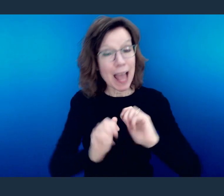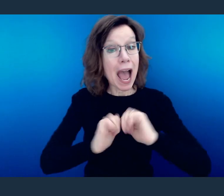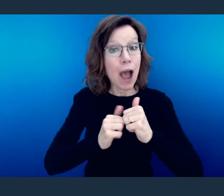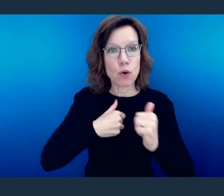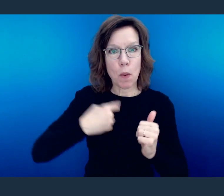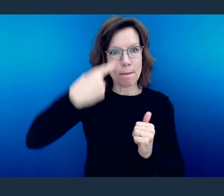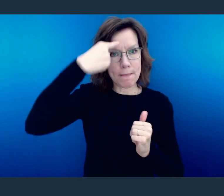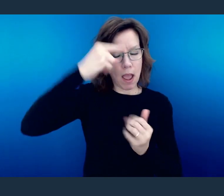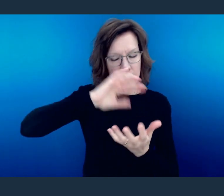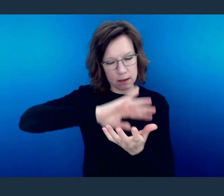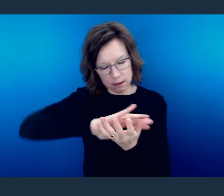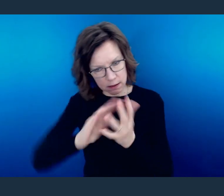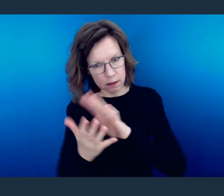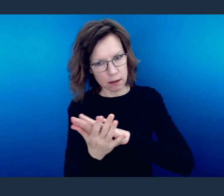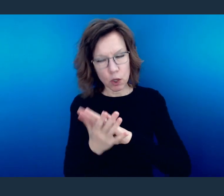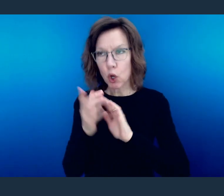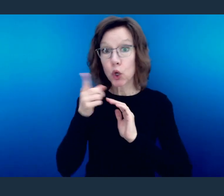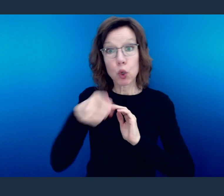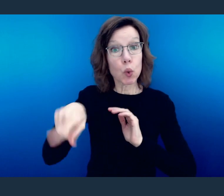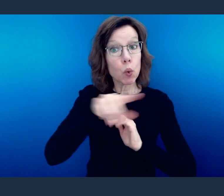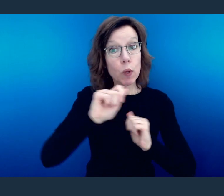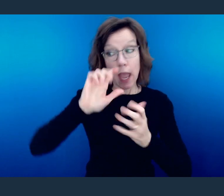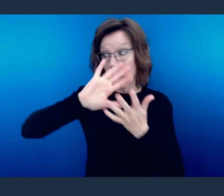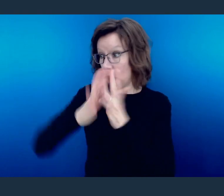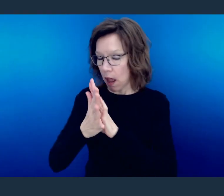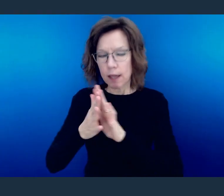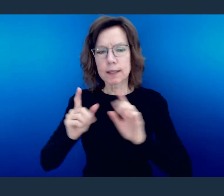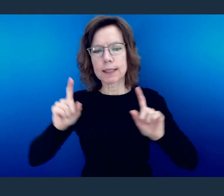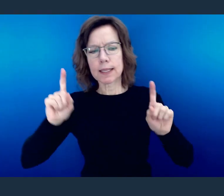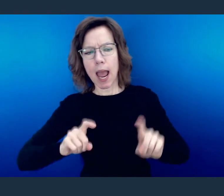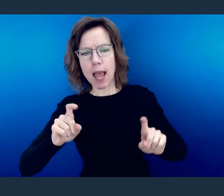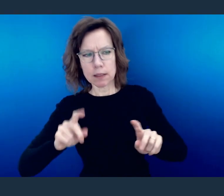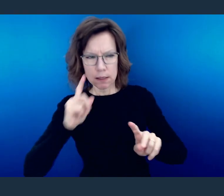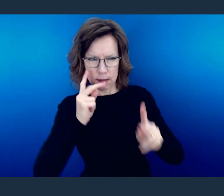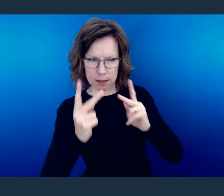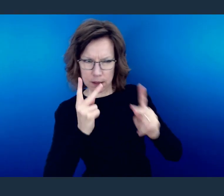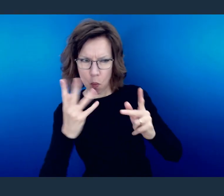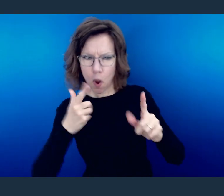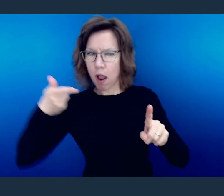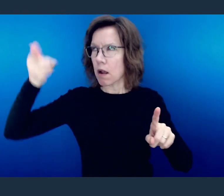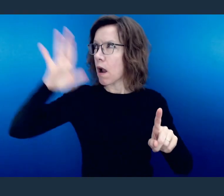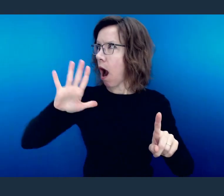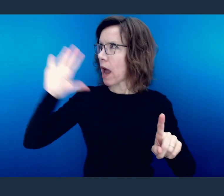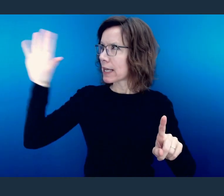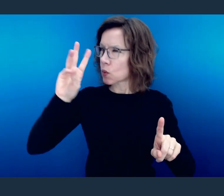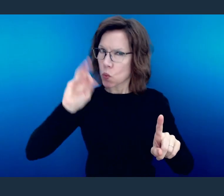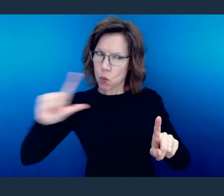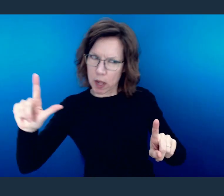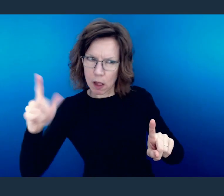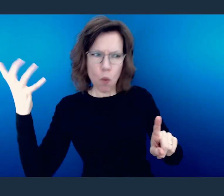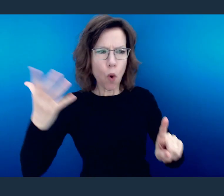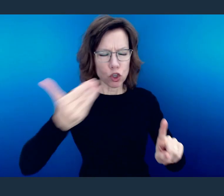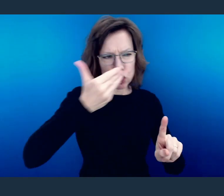by testing you may discern what is the will of God, what is good and acceptable and perfect.